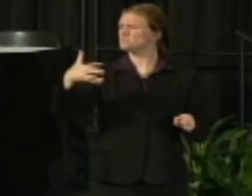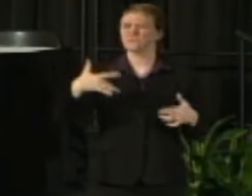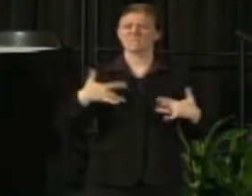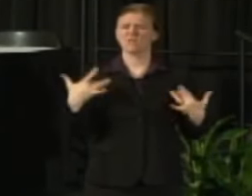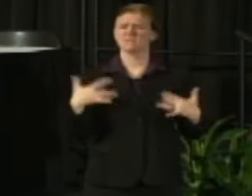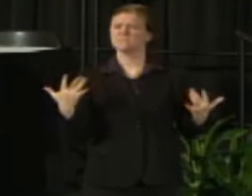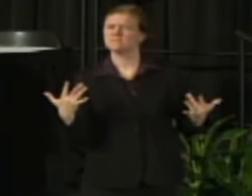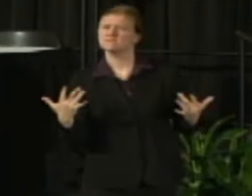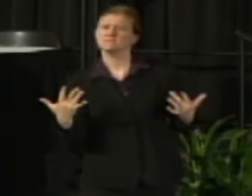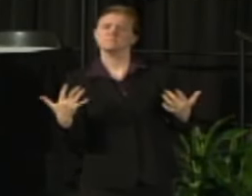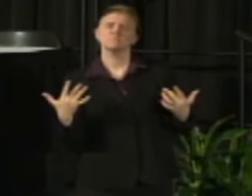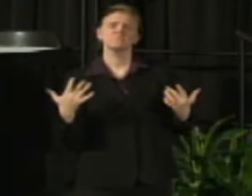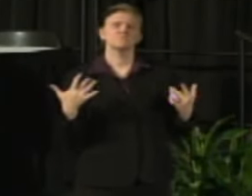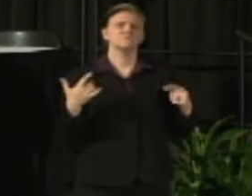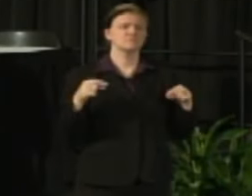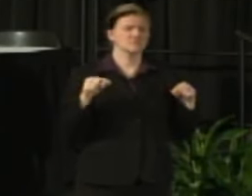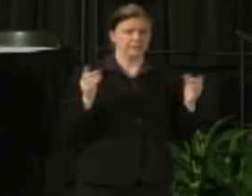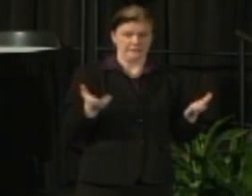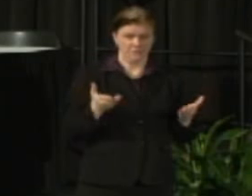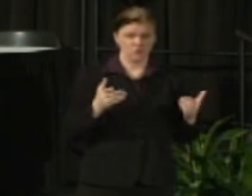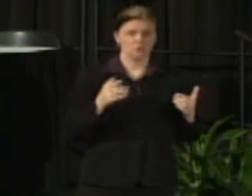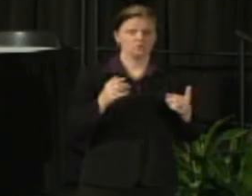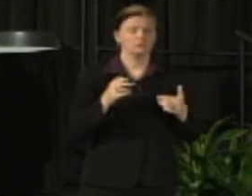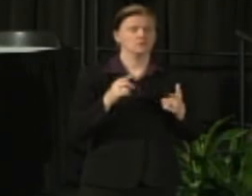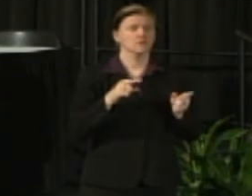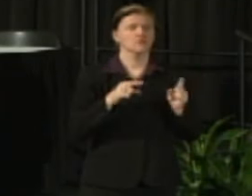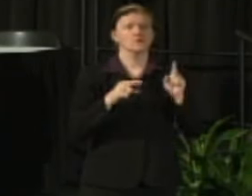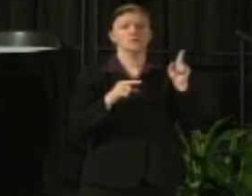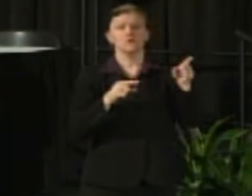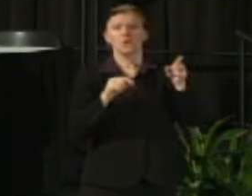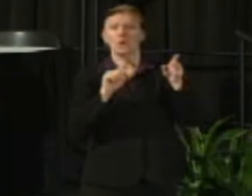or down at the arena for our games.